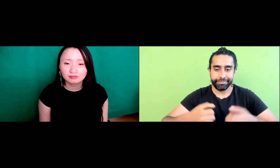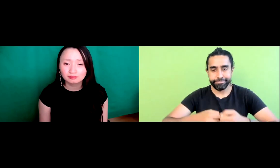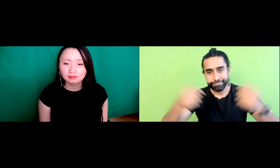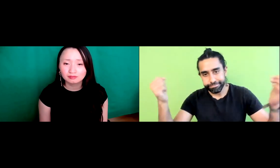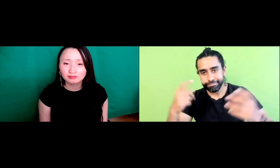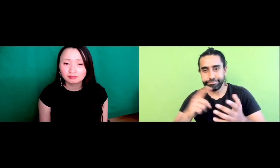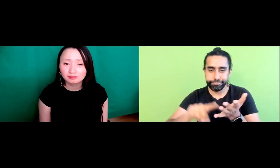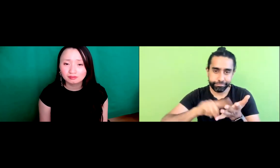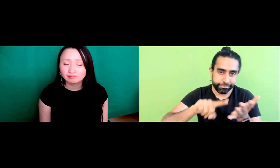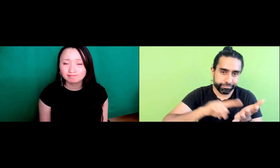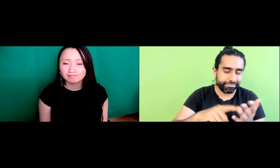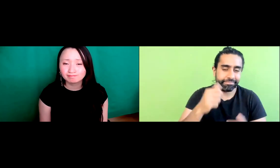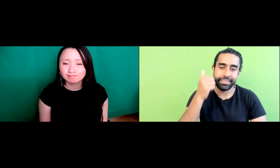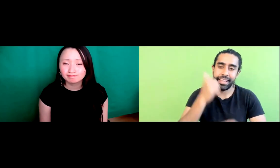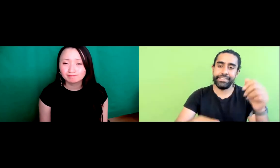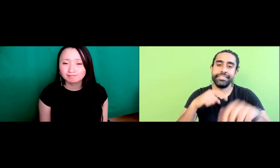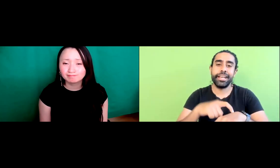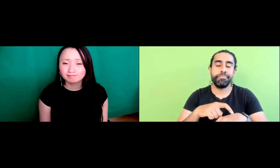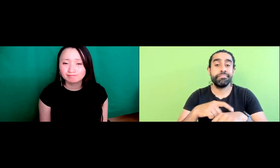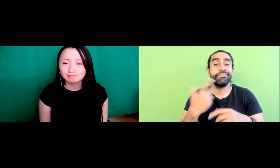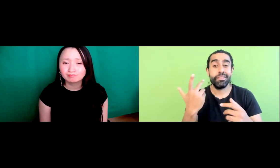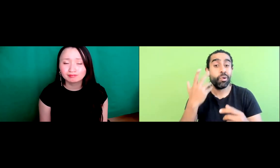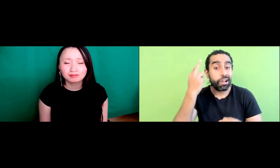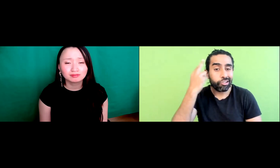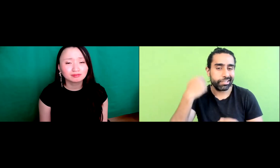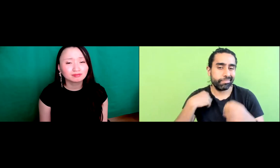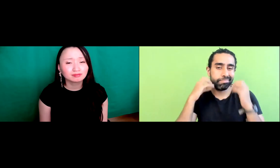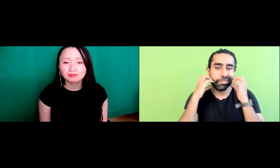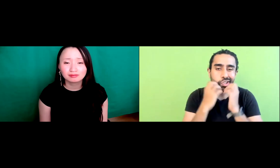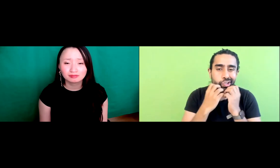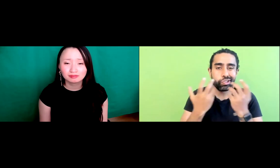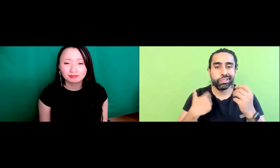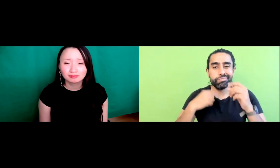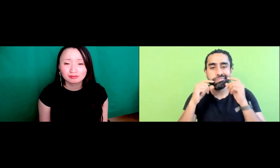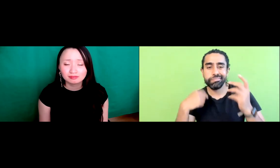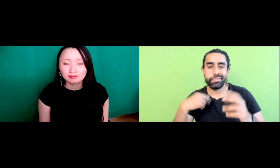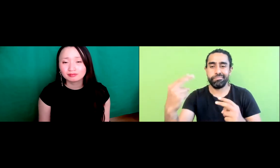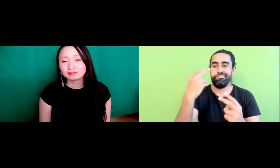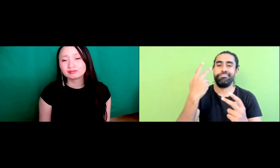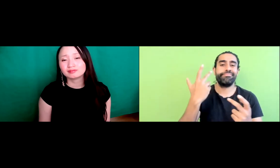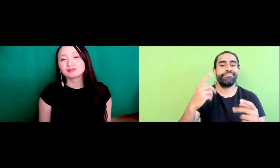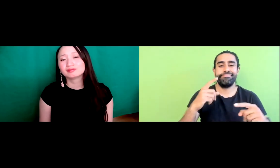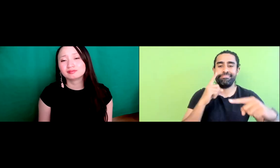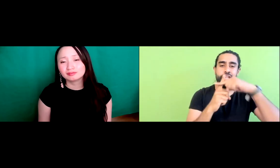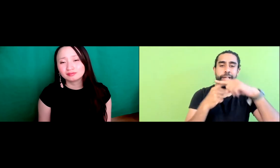security, the extra security check every time. And it was because of my beard, just because